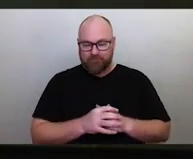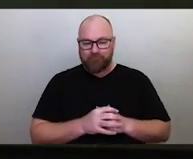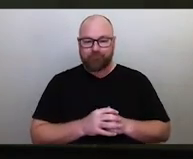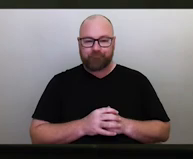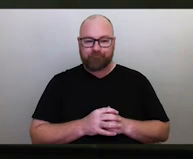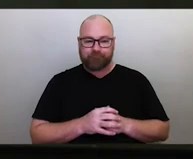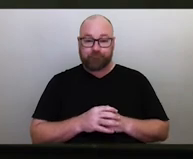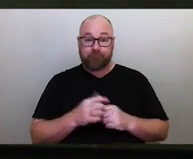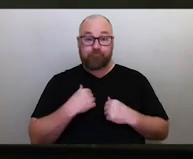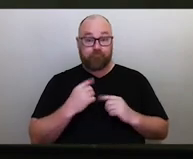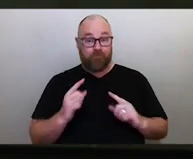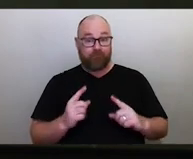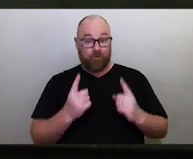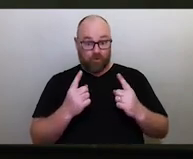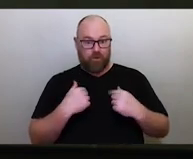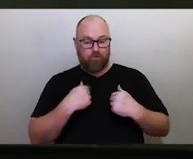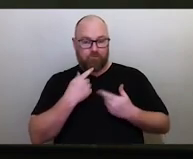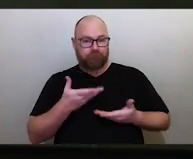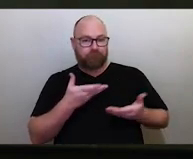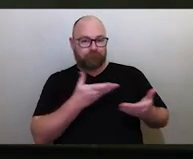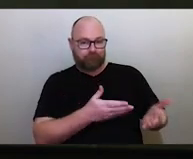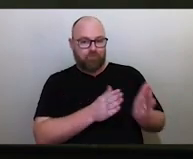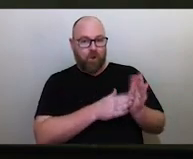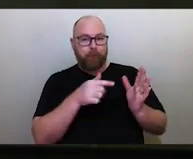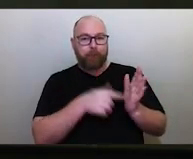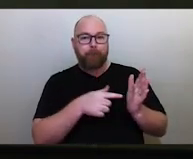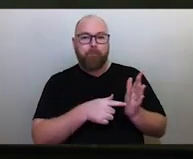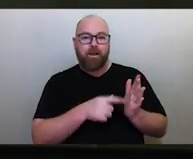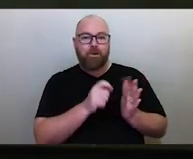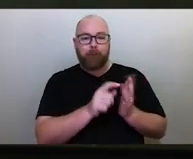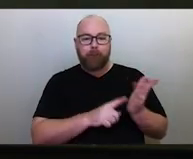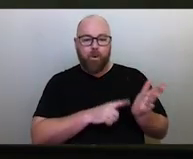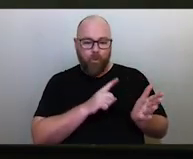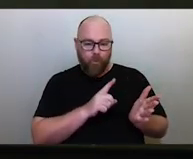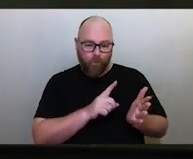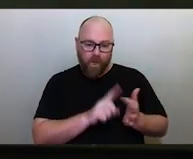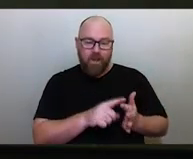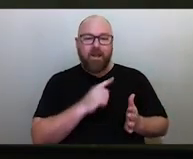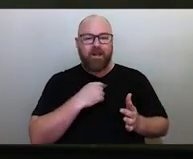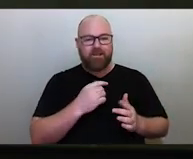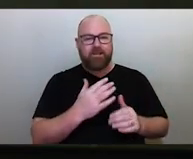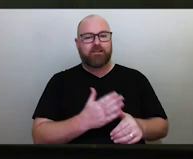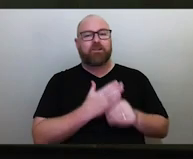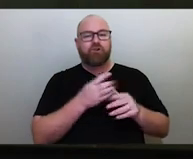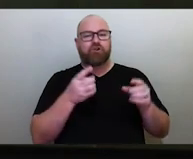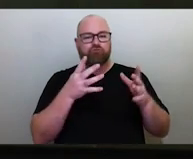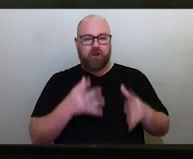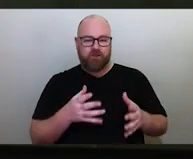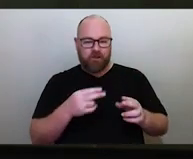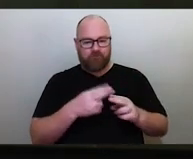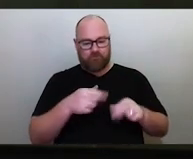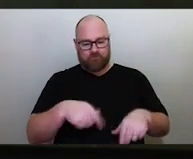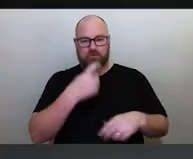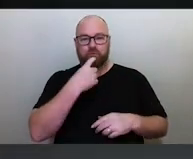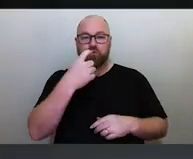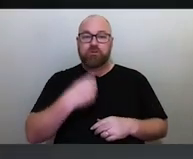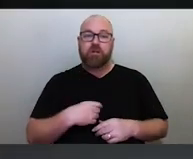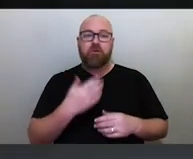I'd like Matt Poll, who's the Director of Indigenous Programs at the Museum to give the Acknowledgment of Country.